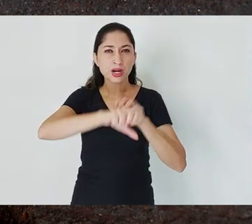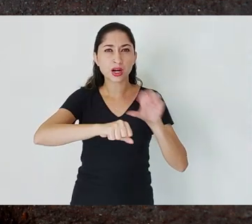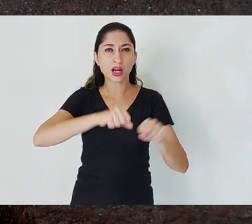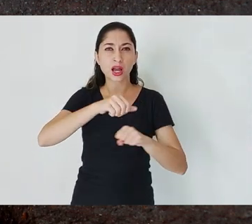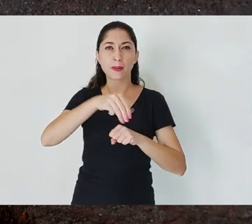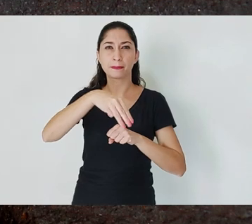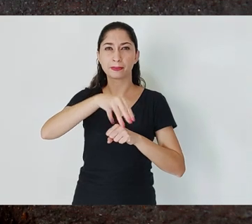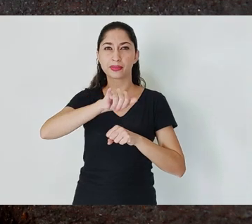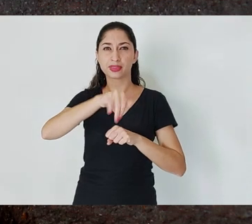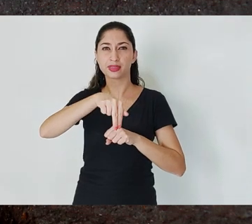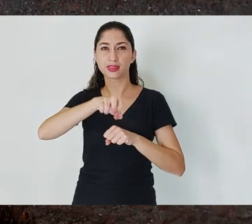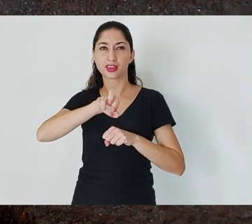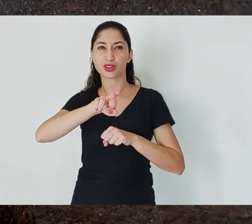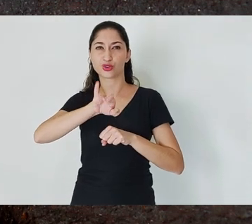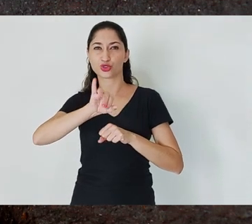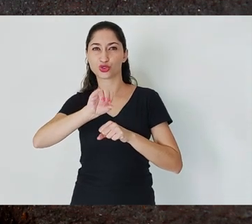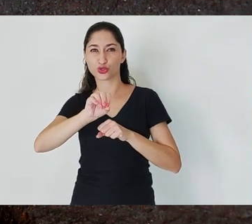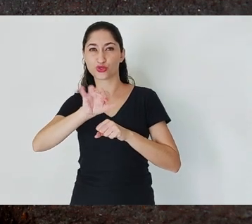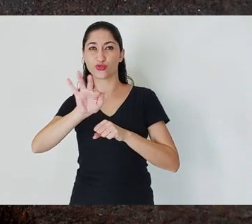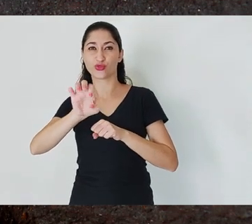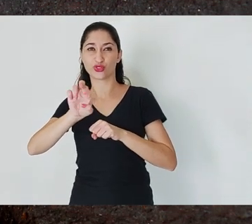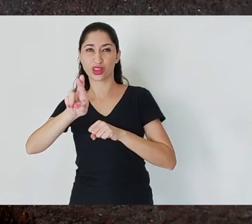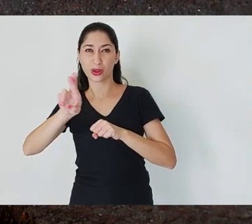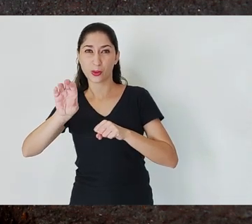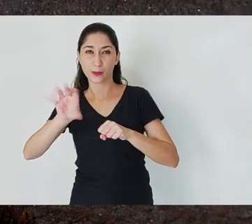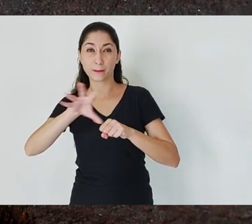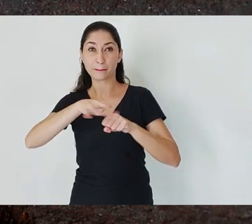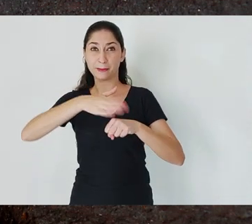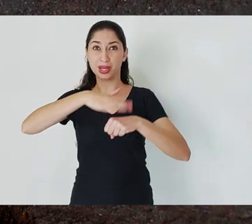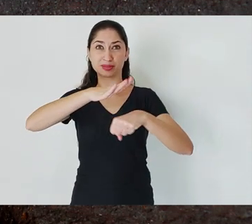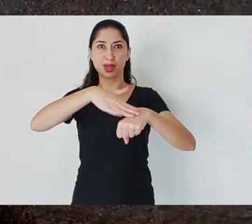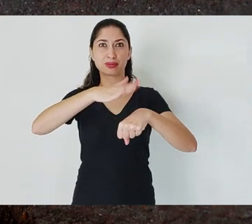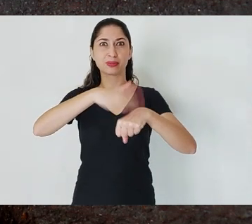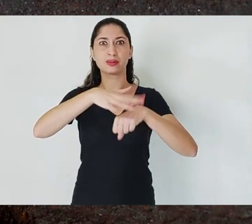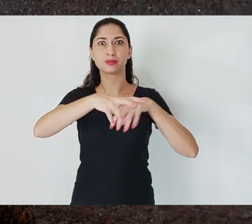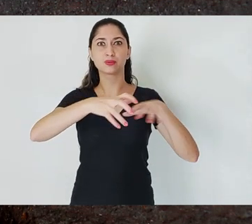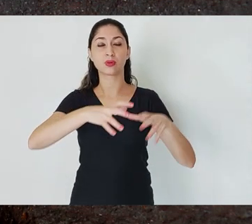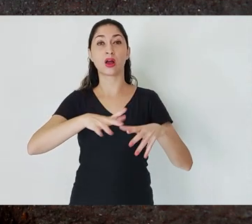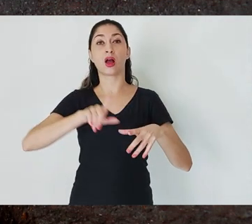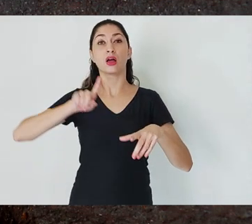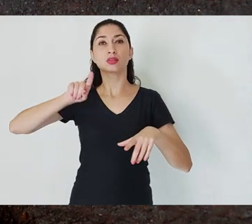the big ones, the first large plant is Belgo-Mineira, which started here in Sabará